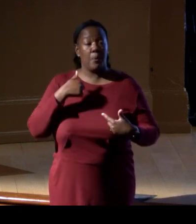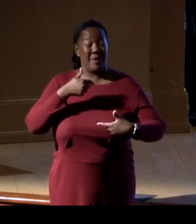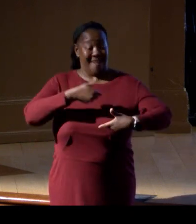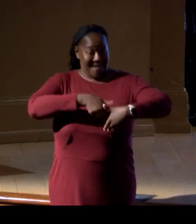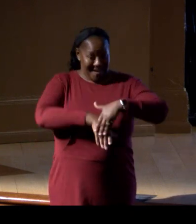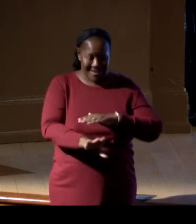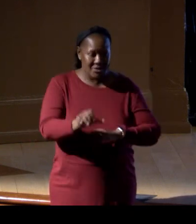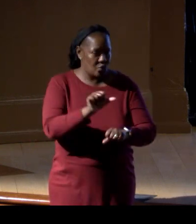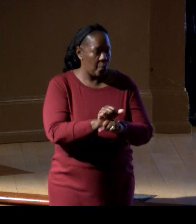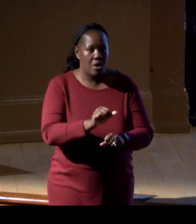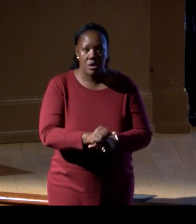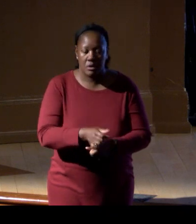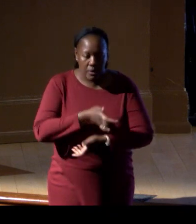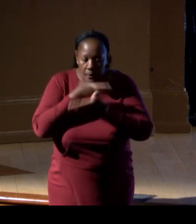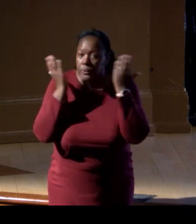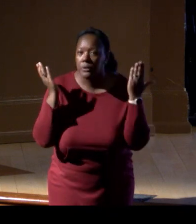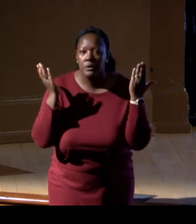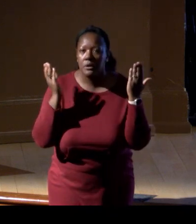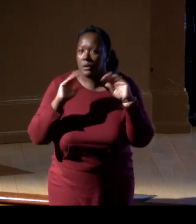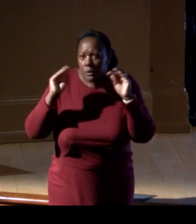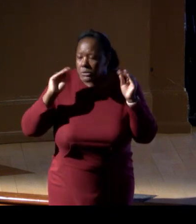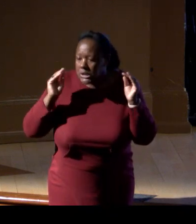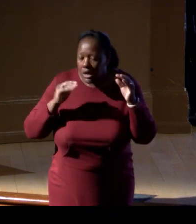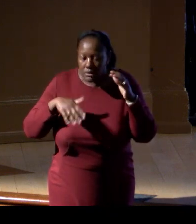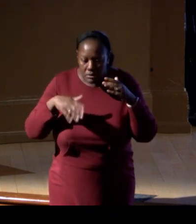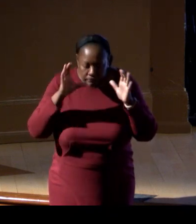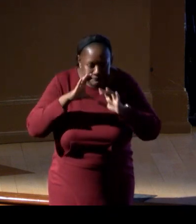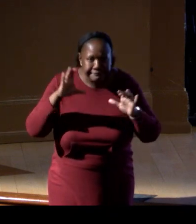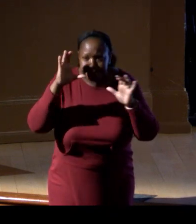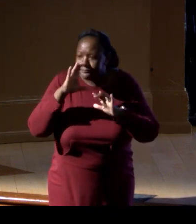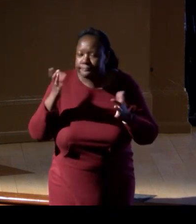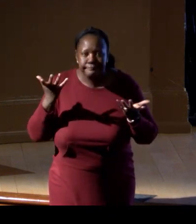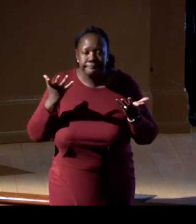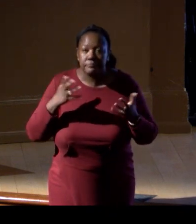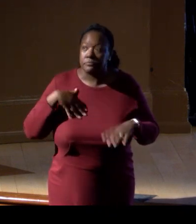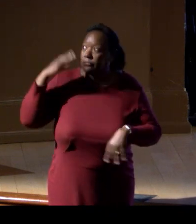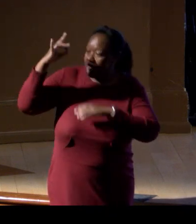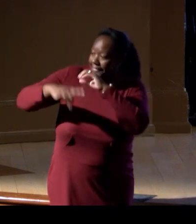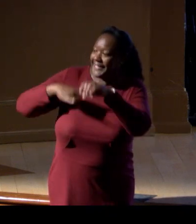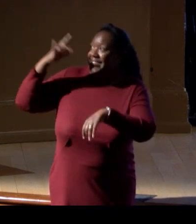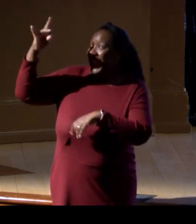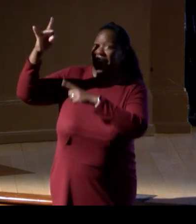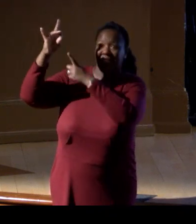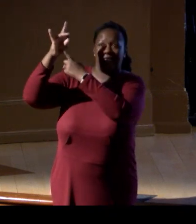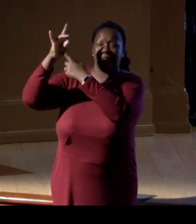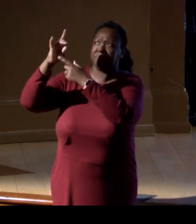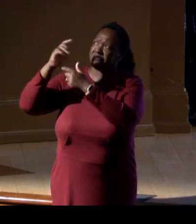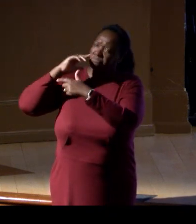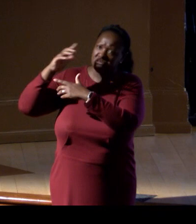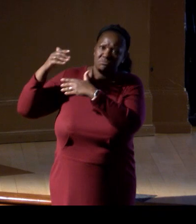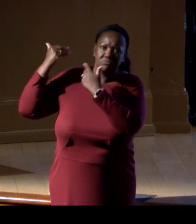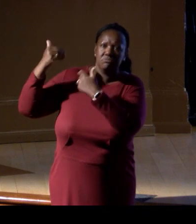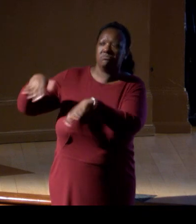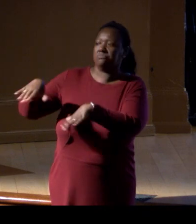there's very little of that time series data, and in fact, the satellite data is incredibly robust in comparison, which is sort of crazy